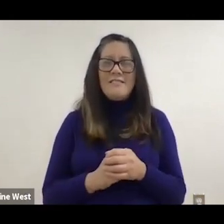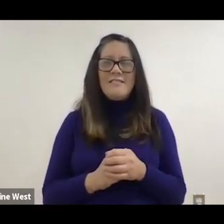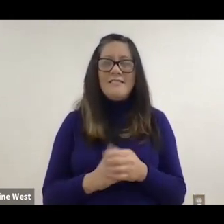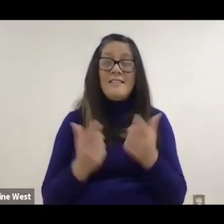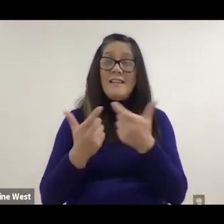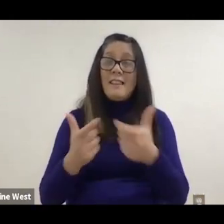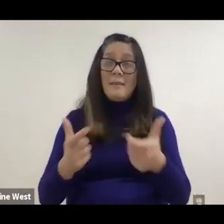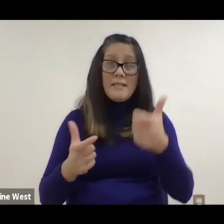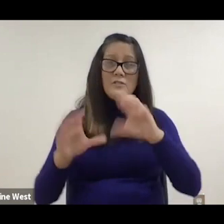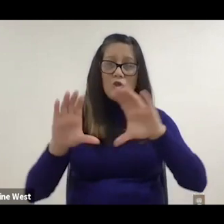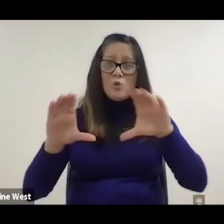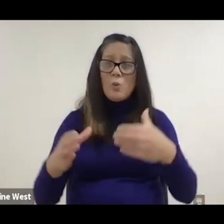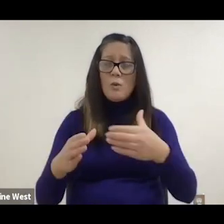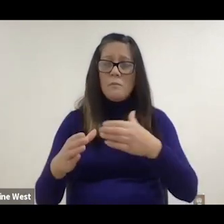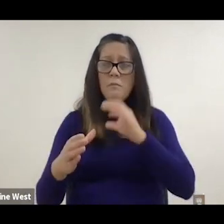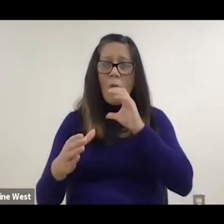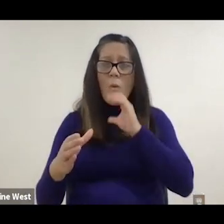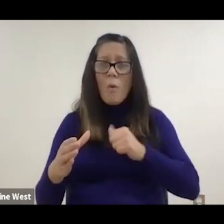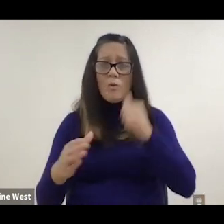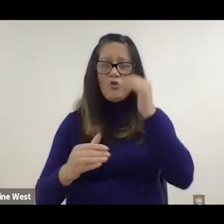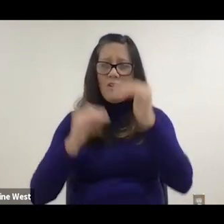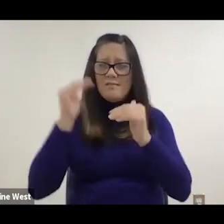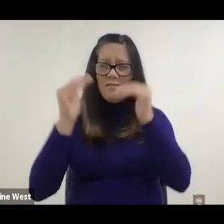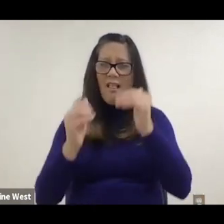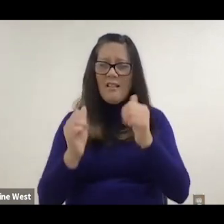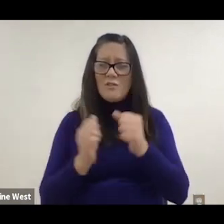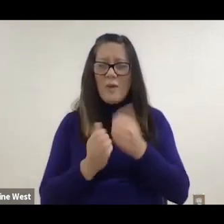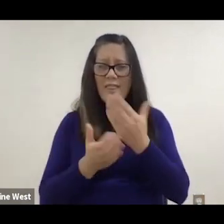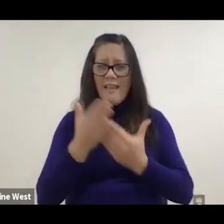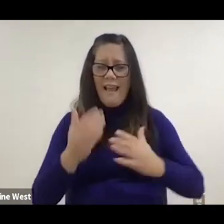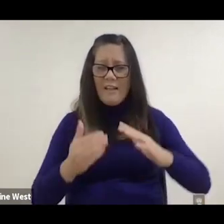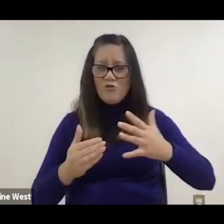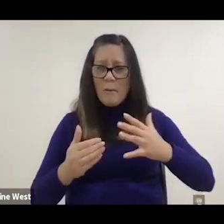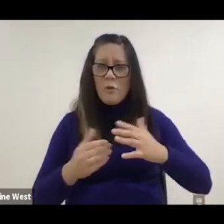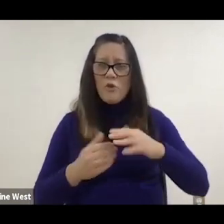The biggest group was actually the older adults that had tremor other